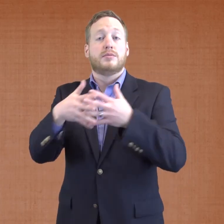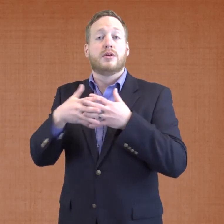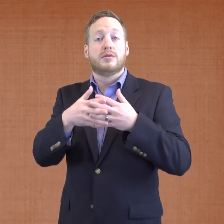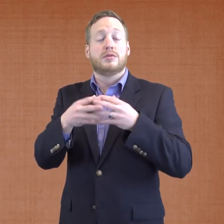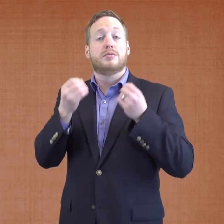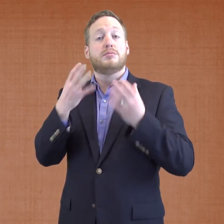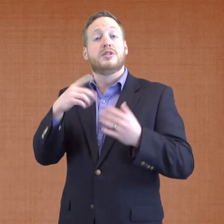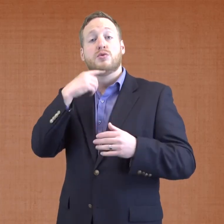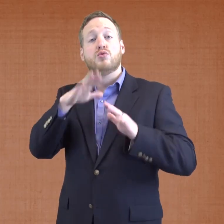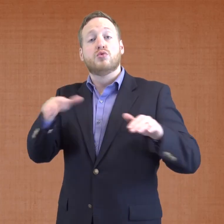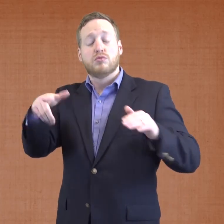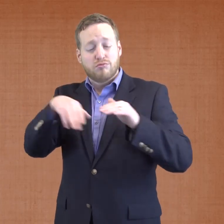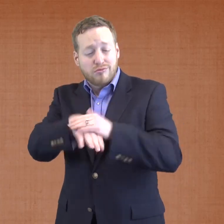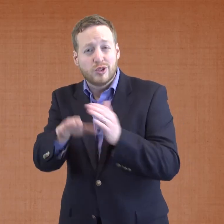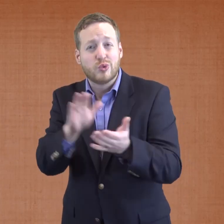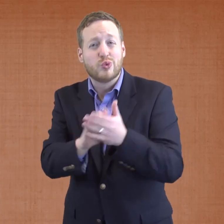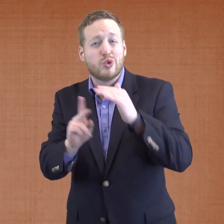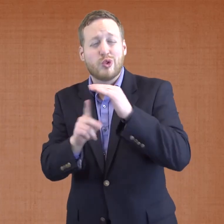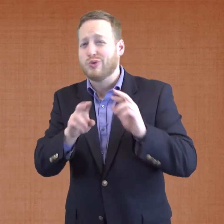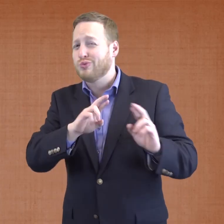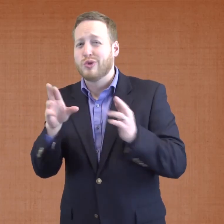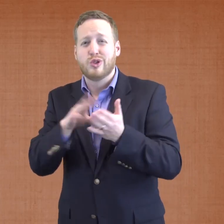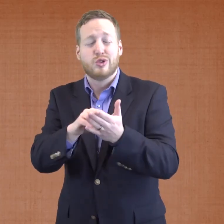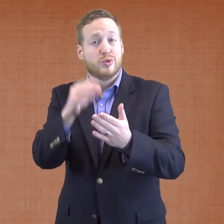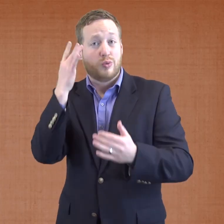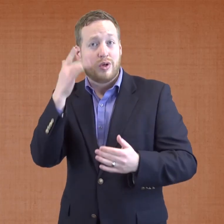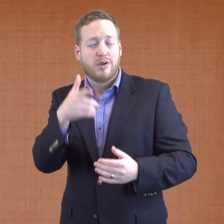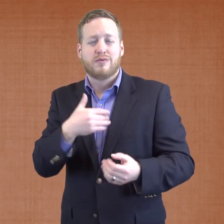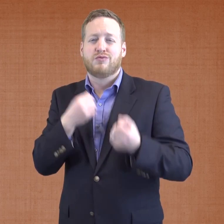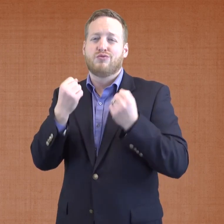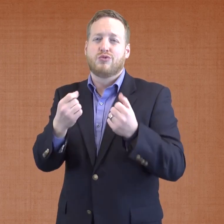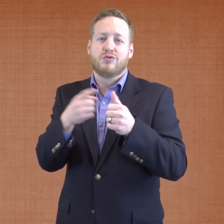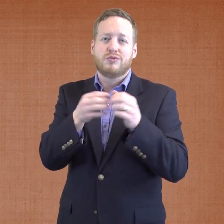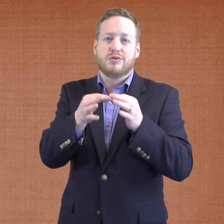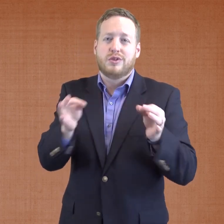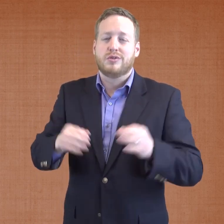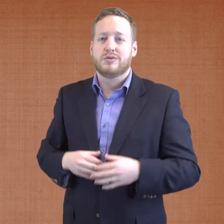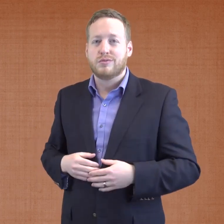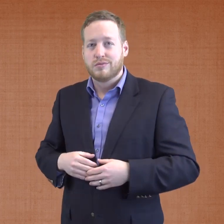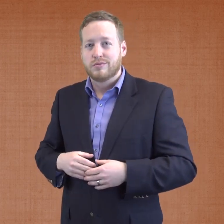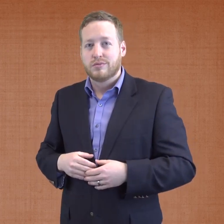In America, hearing children enter Kindergarten ready to learn because they have a strong first language.